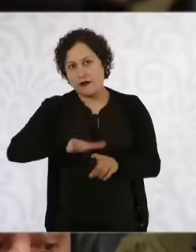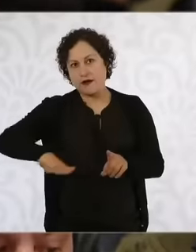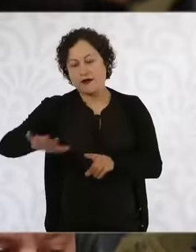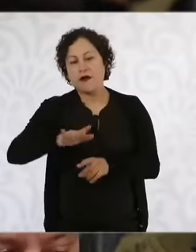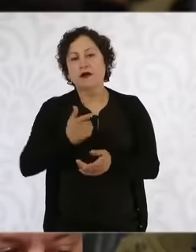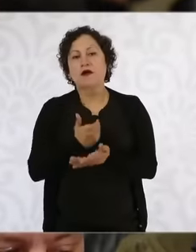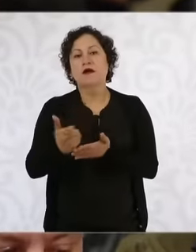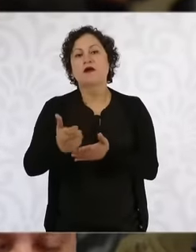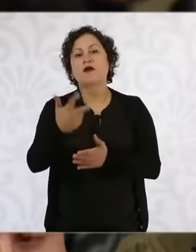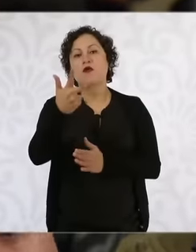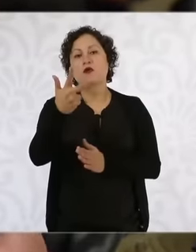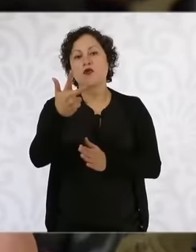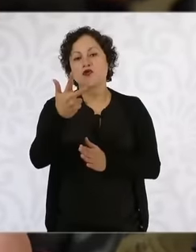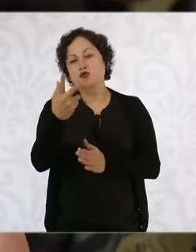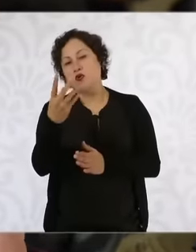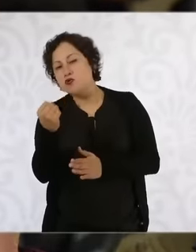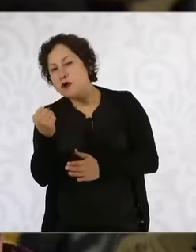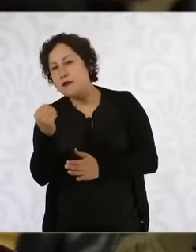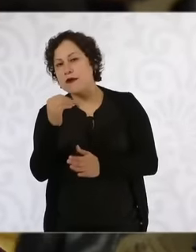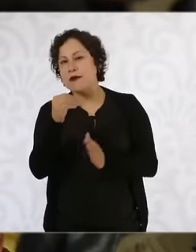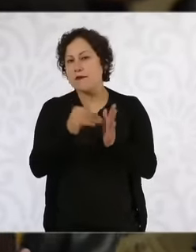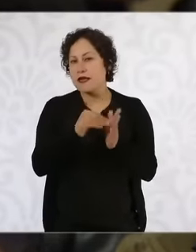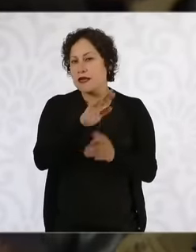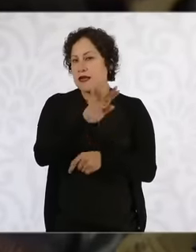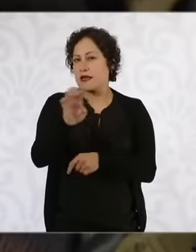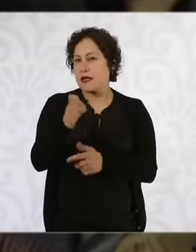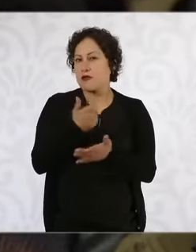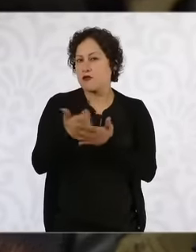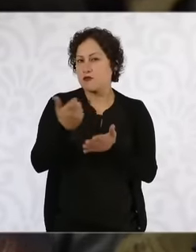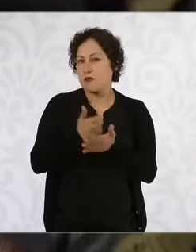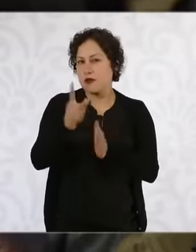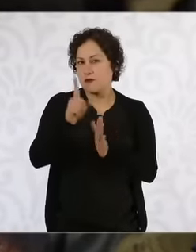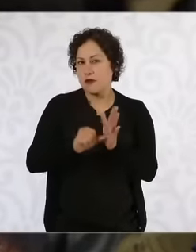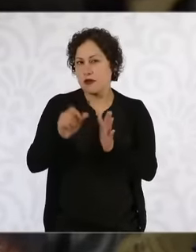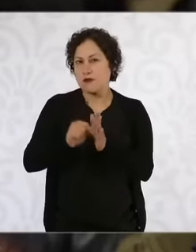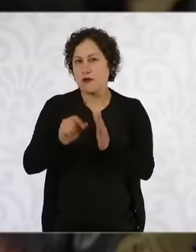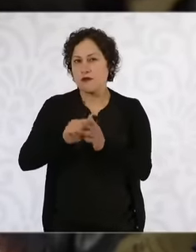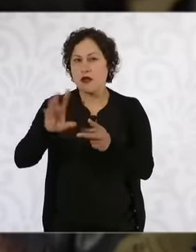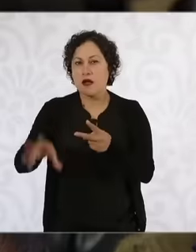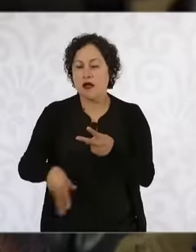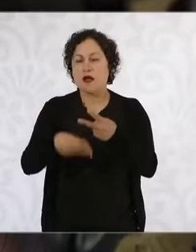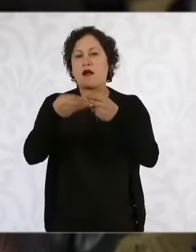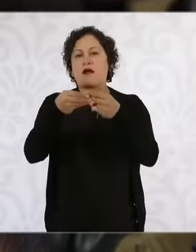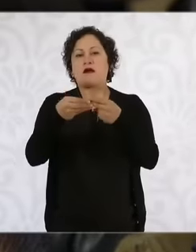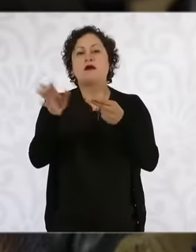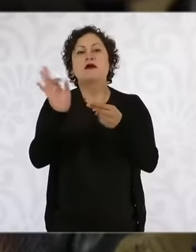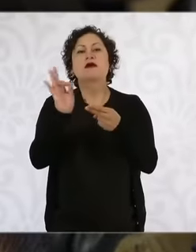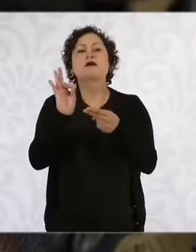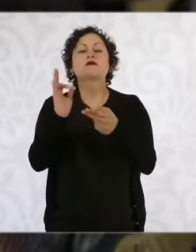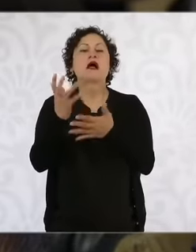to 9000 pesos 9500 pesos and perhaps with the compensation they can earn from 25,000 pesos